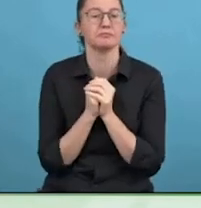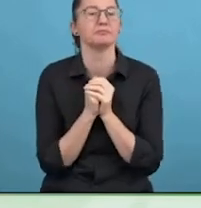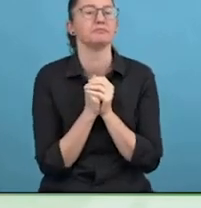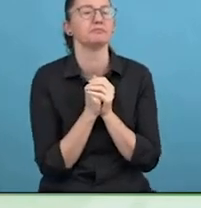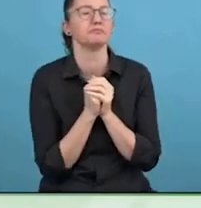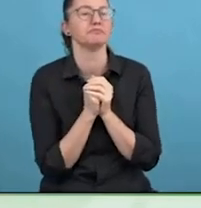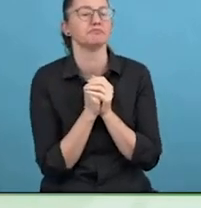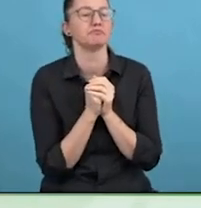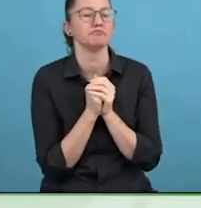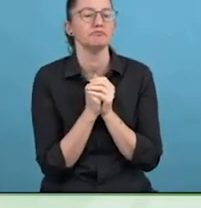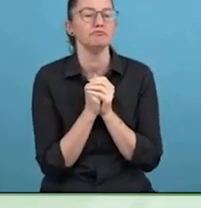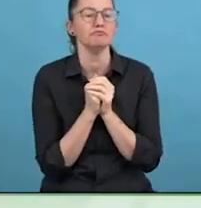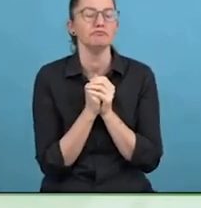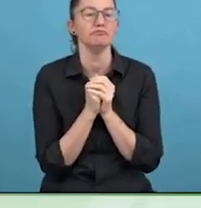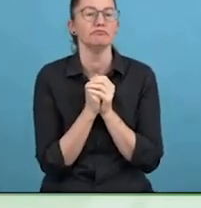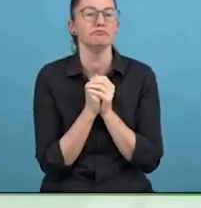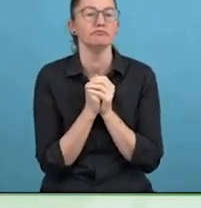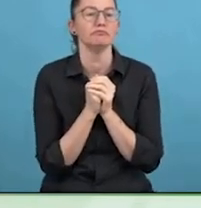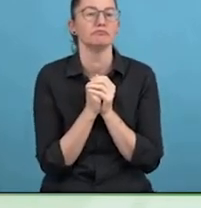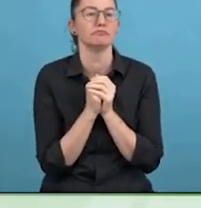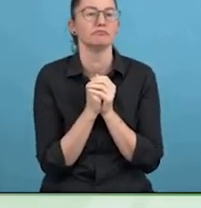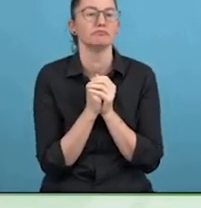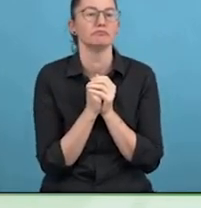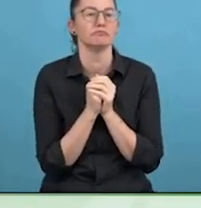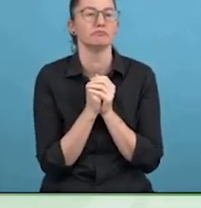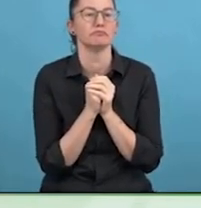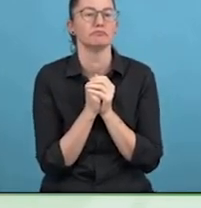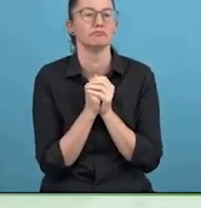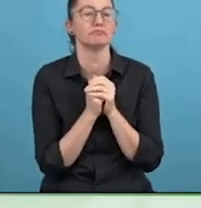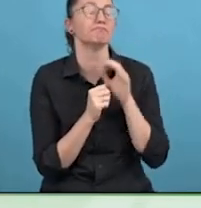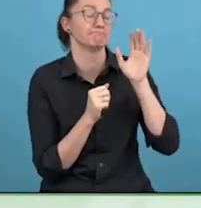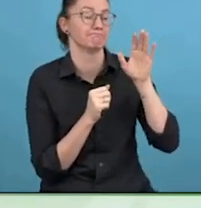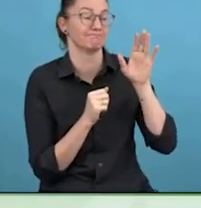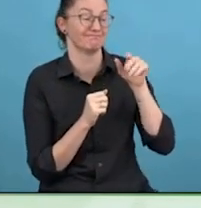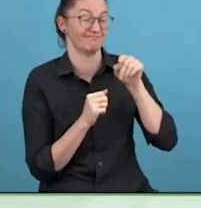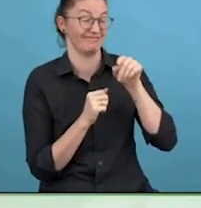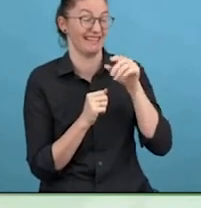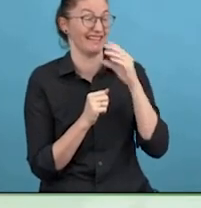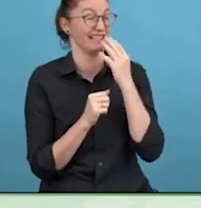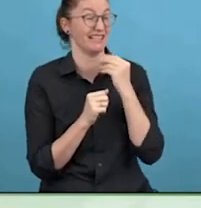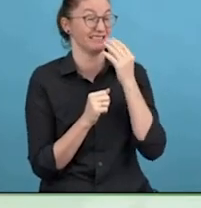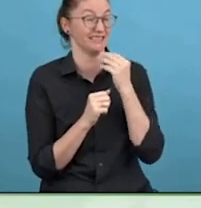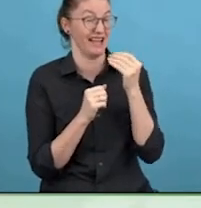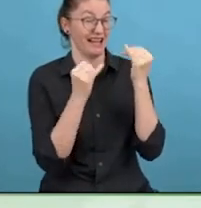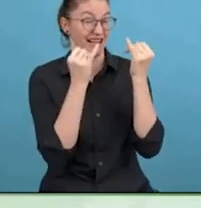a joint academic college and an NGO.